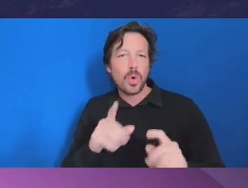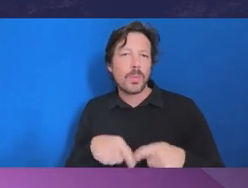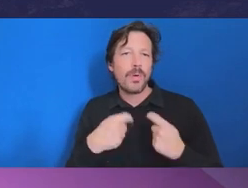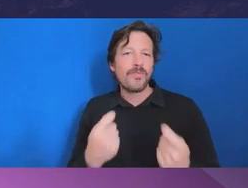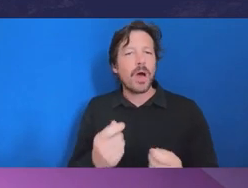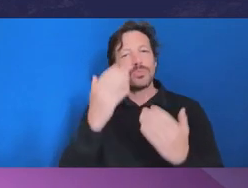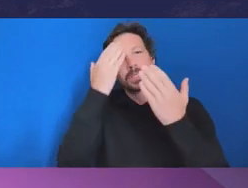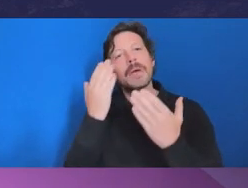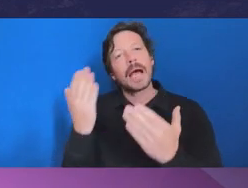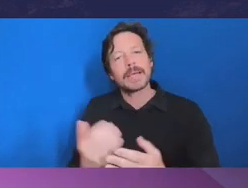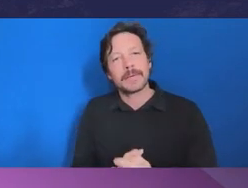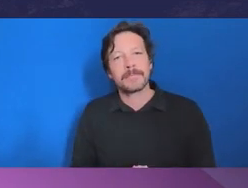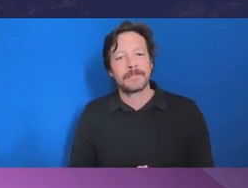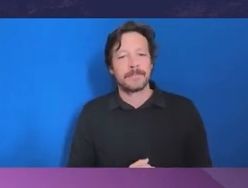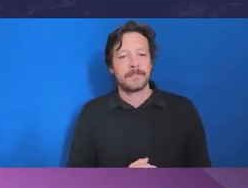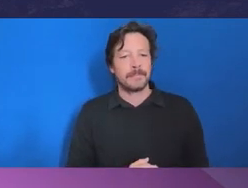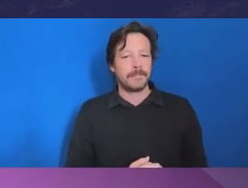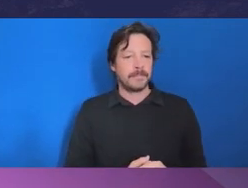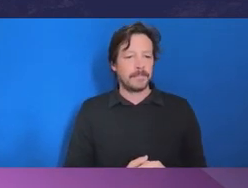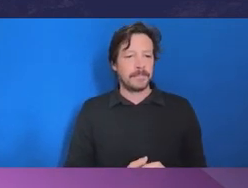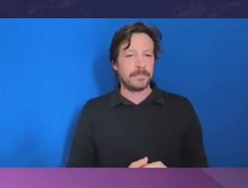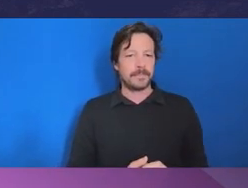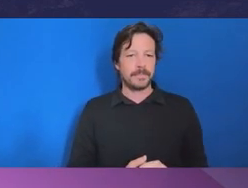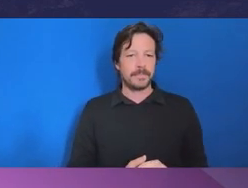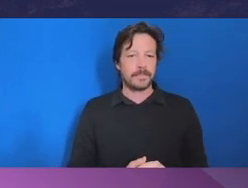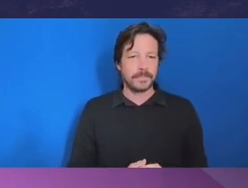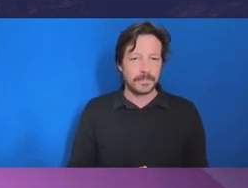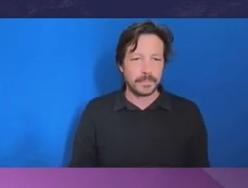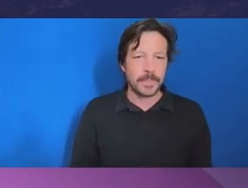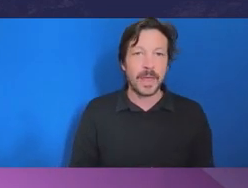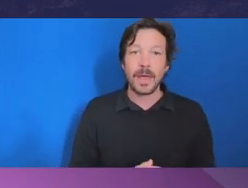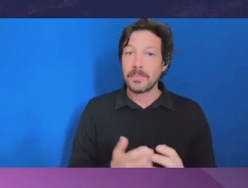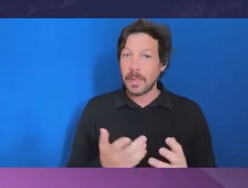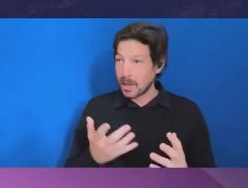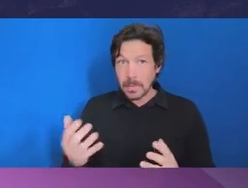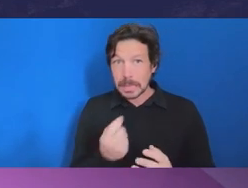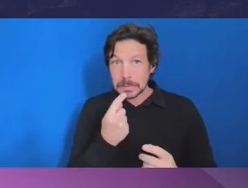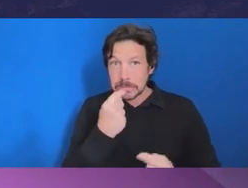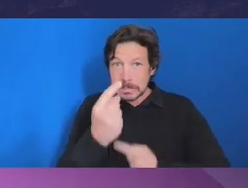that the entirety of a course of conduct be disclosed in the first complaint. It's enough